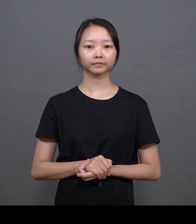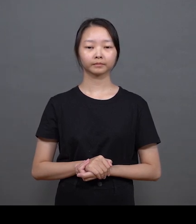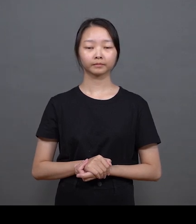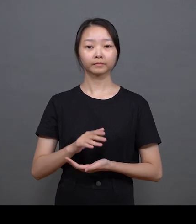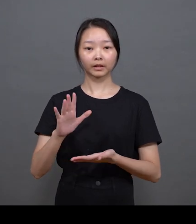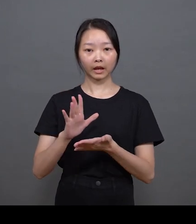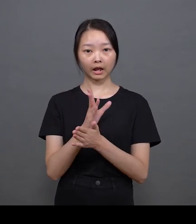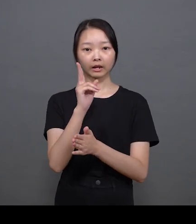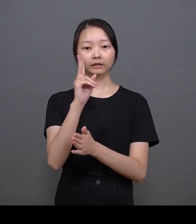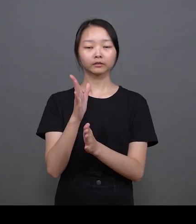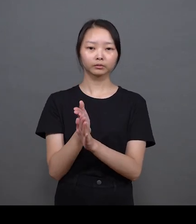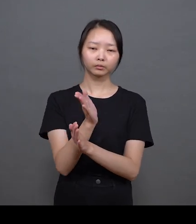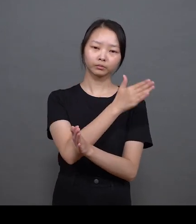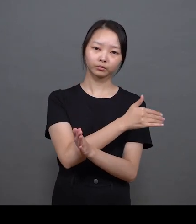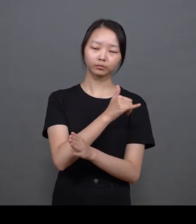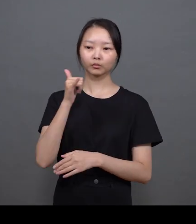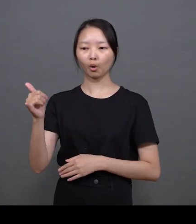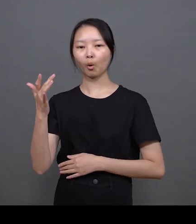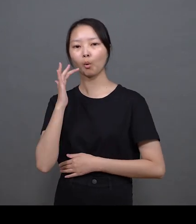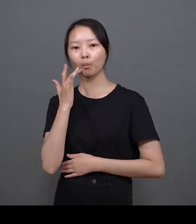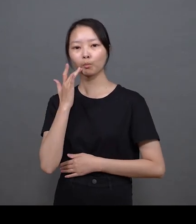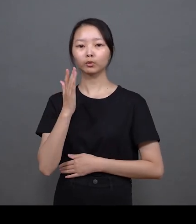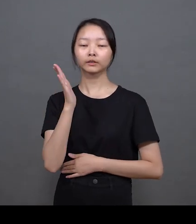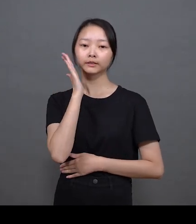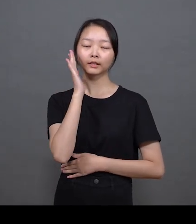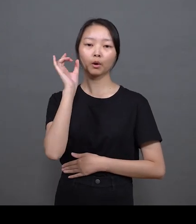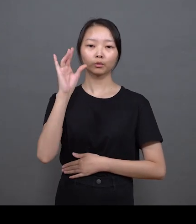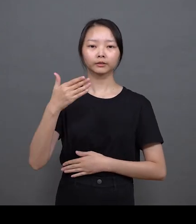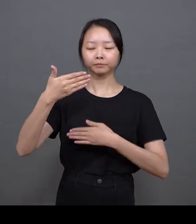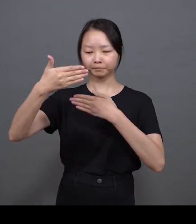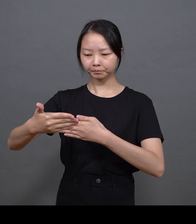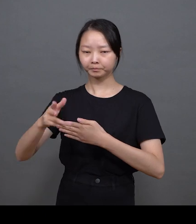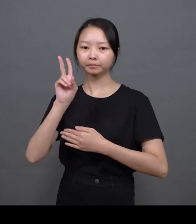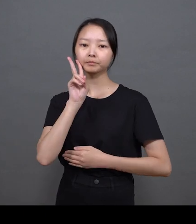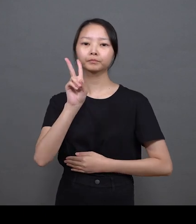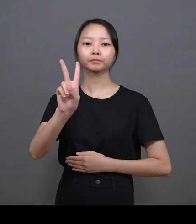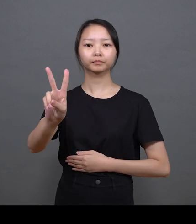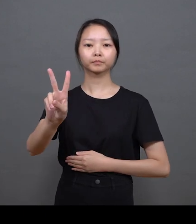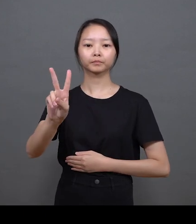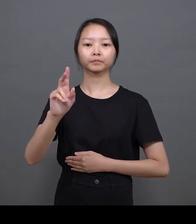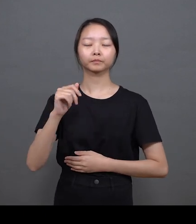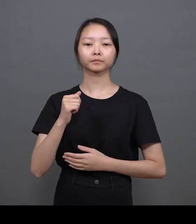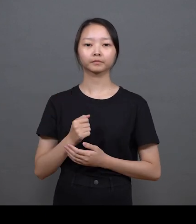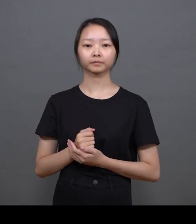Two years ago, when I went to Macau I was quarantined in the hotel for 14 days